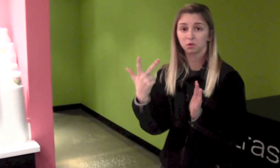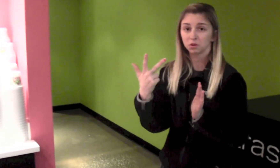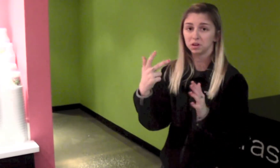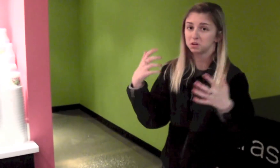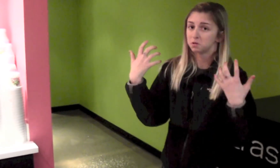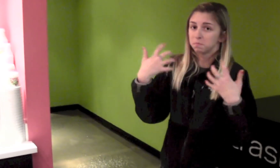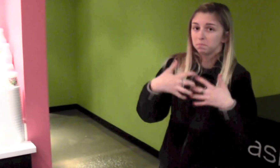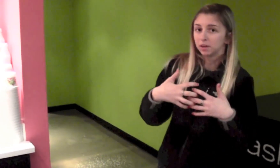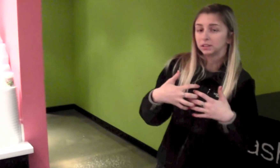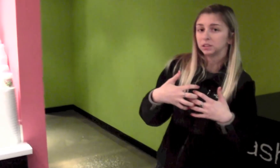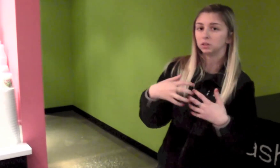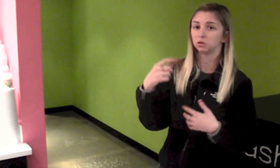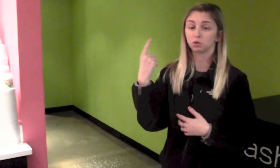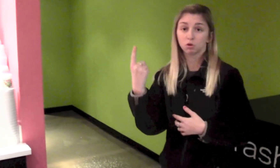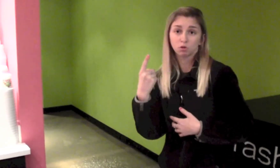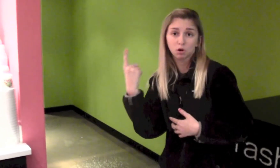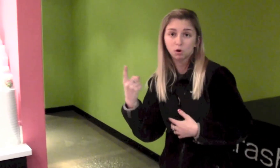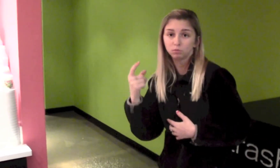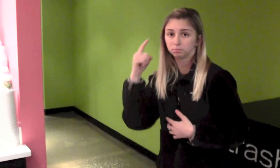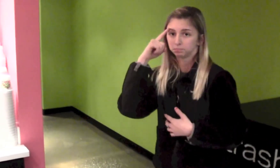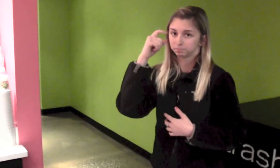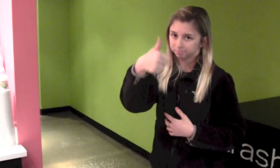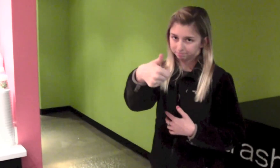Mix them or pick one, it's your choice.